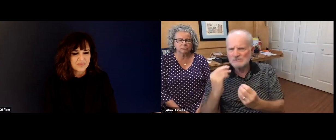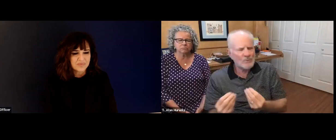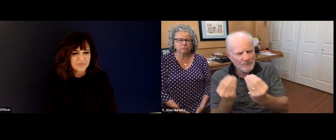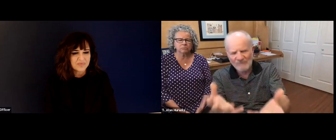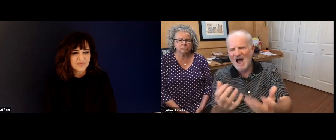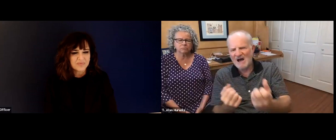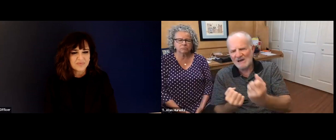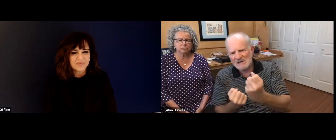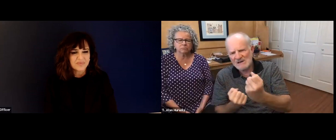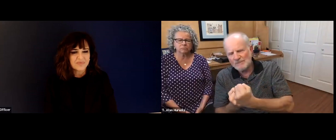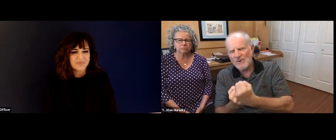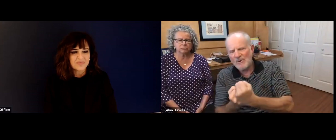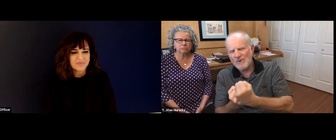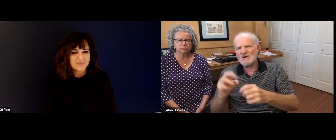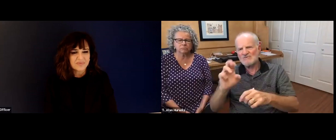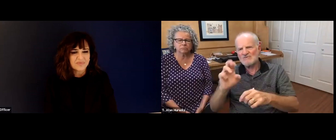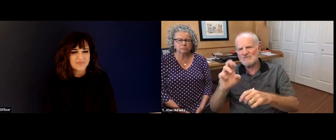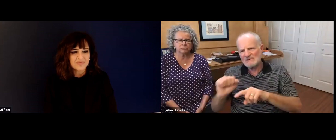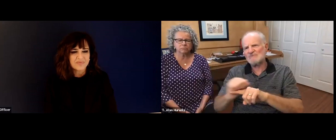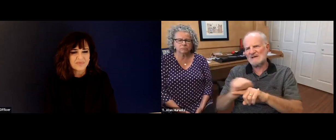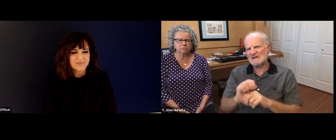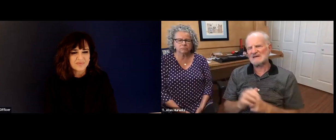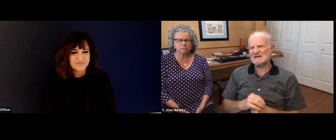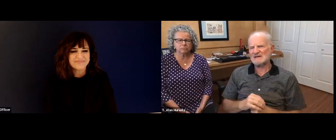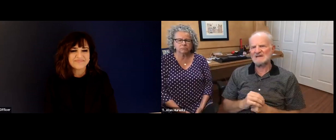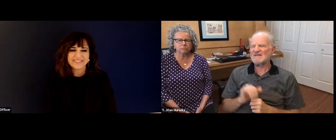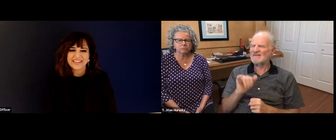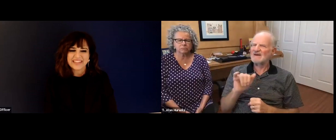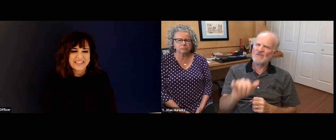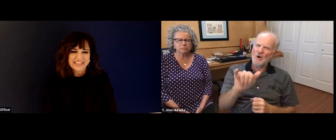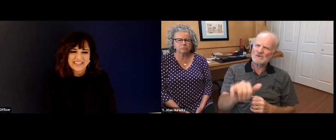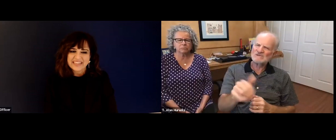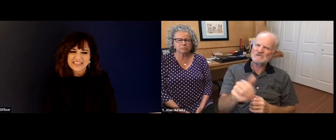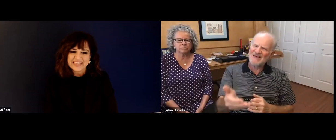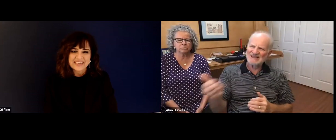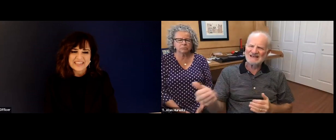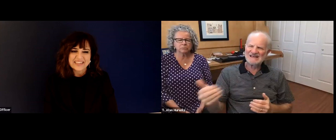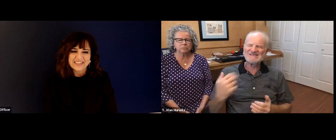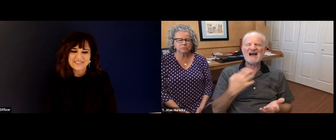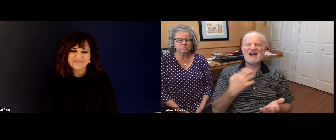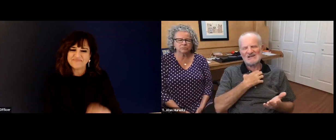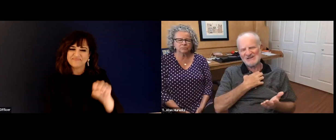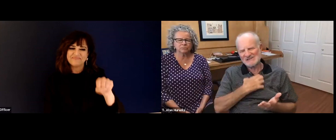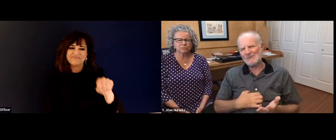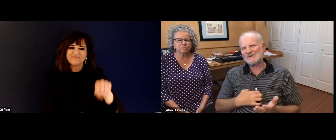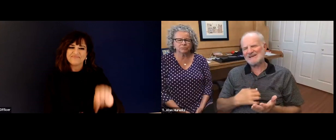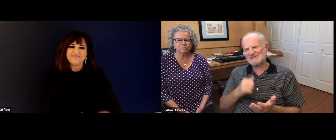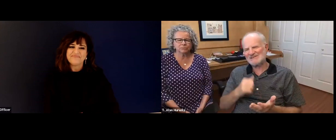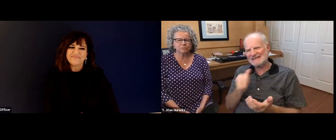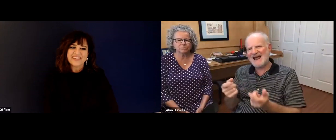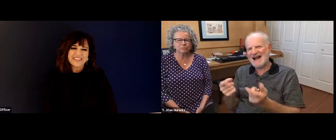other departments if they so chose. We wanted to provide